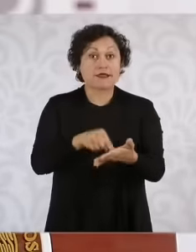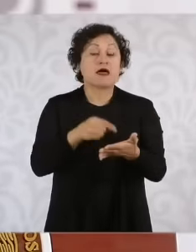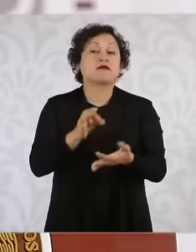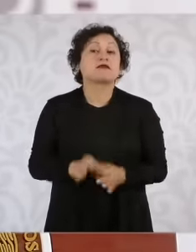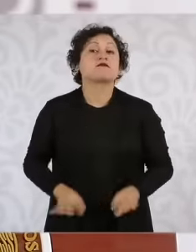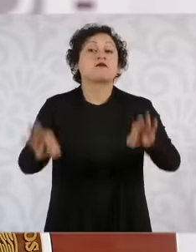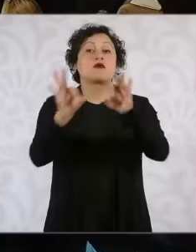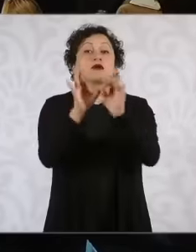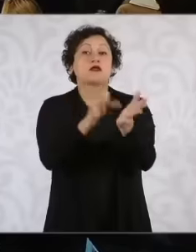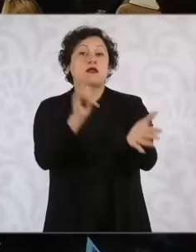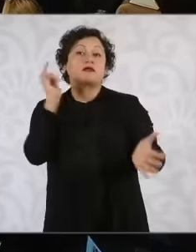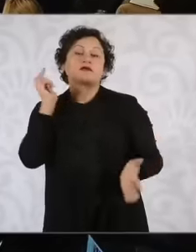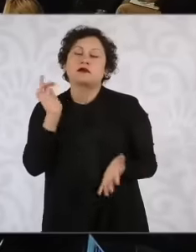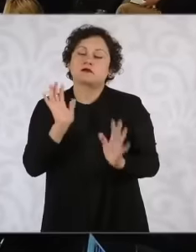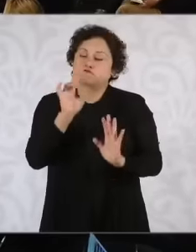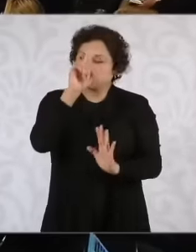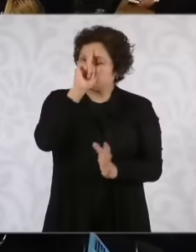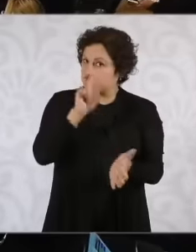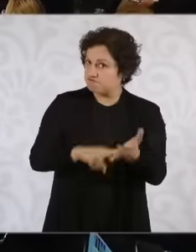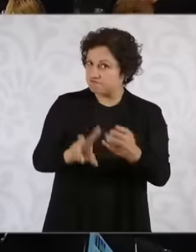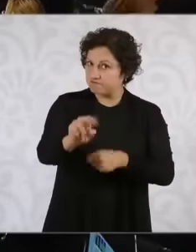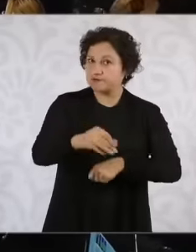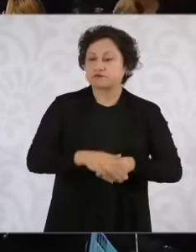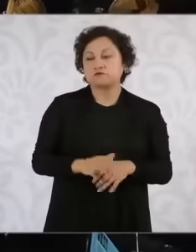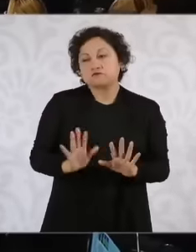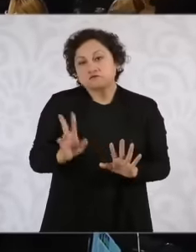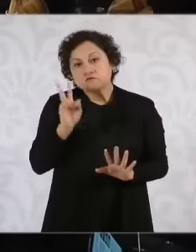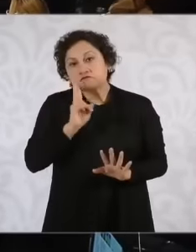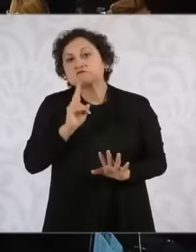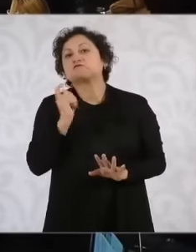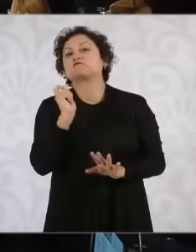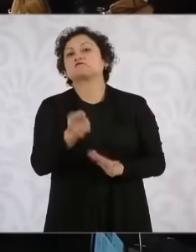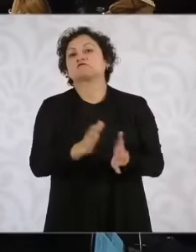see where that document is. Yes, just as a second point. Well, for the sake of transparency